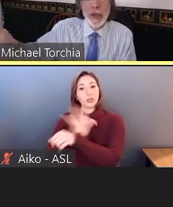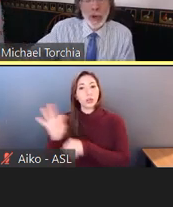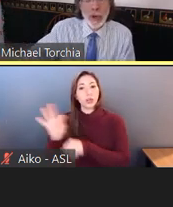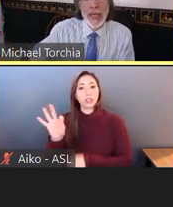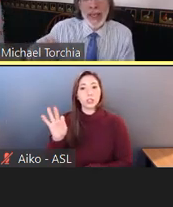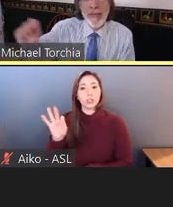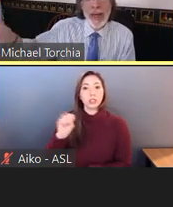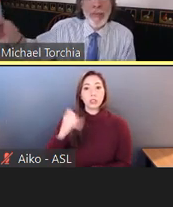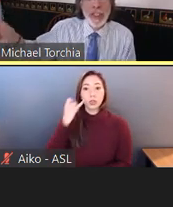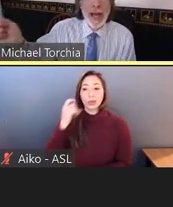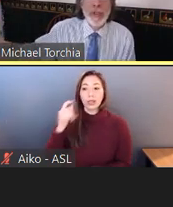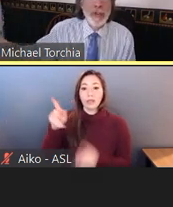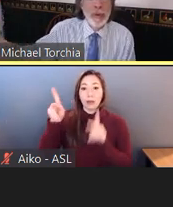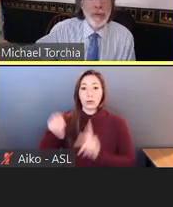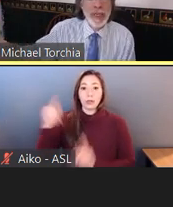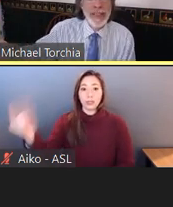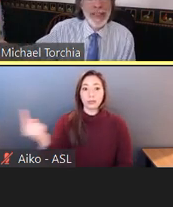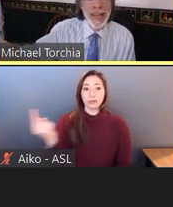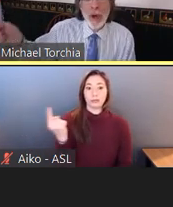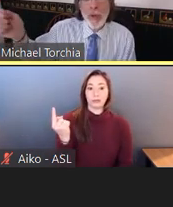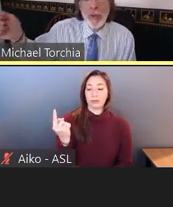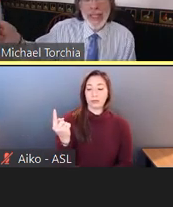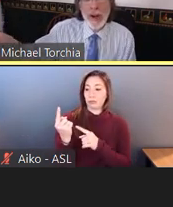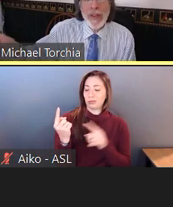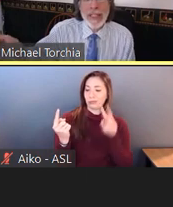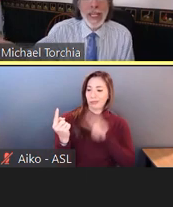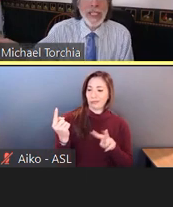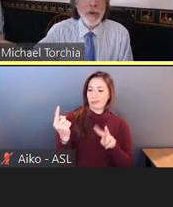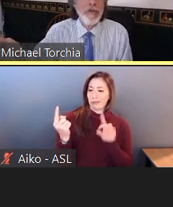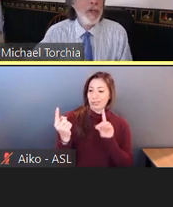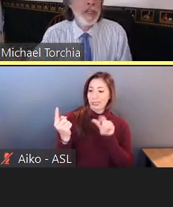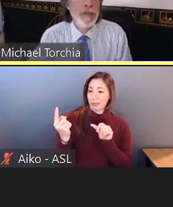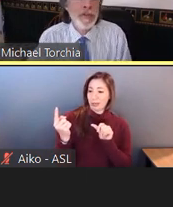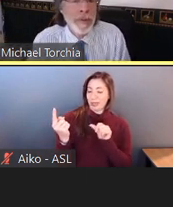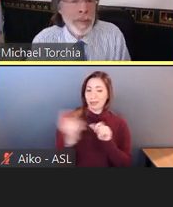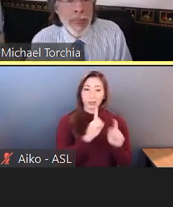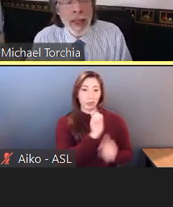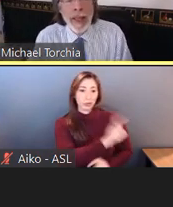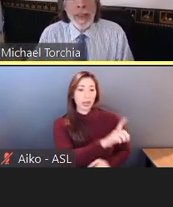You can give them the job description and say, well, these are the essential functions.